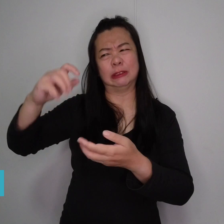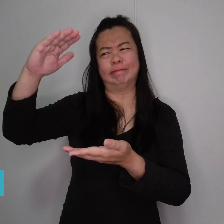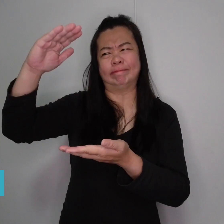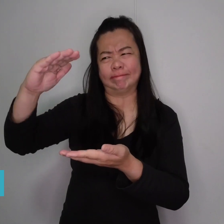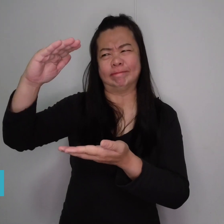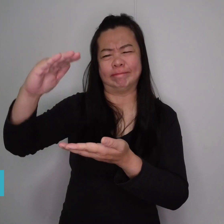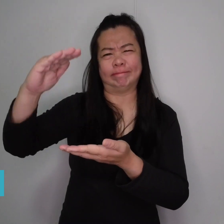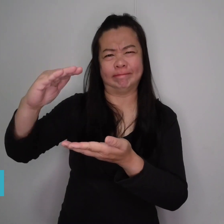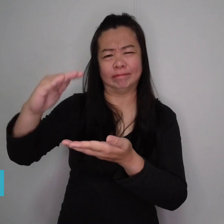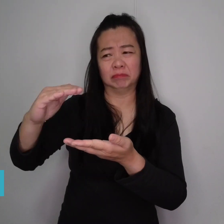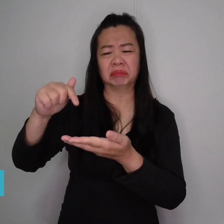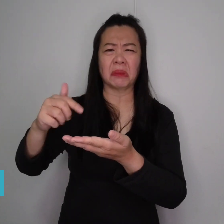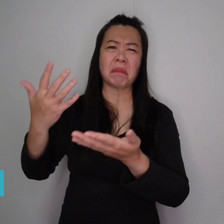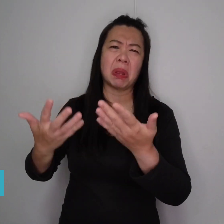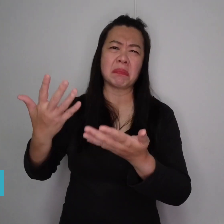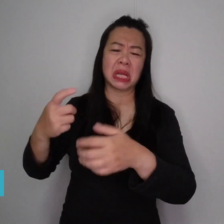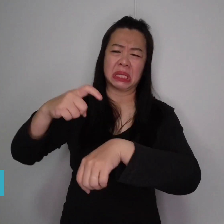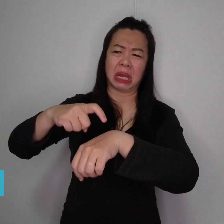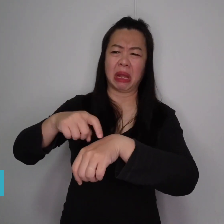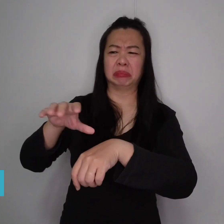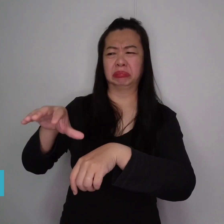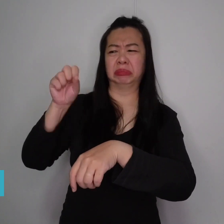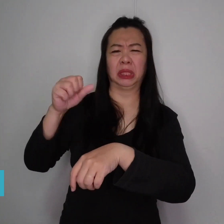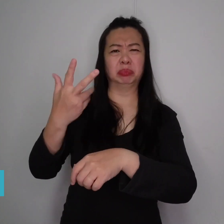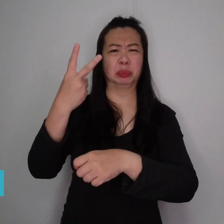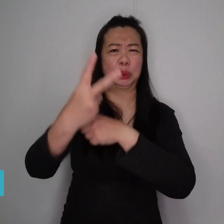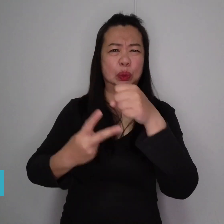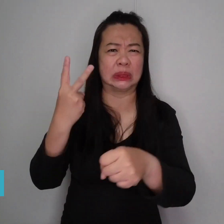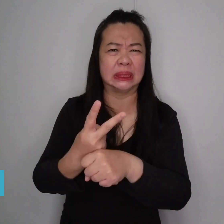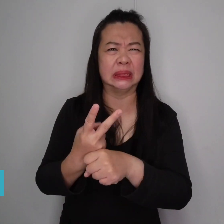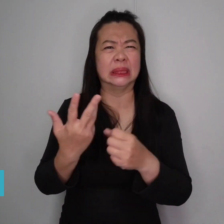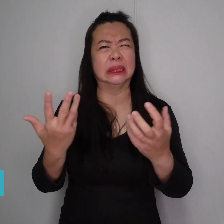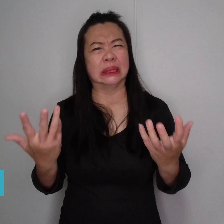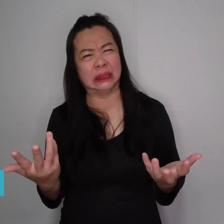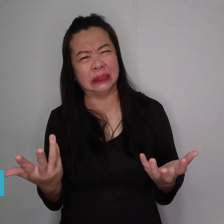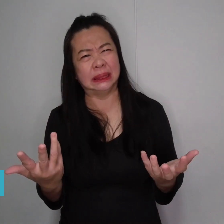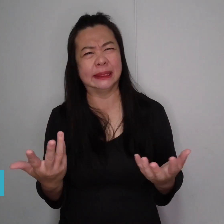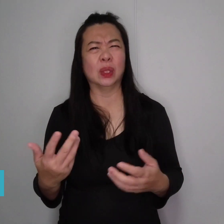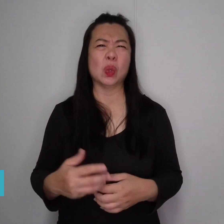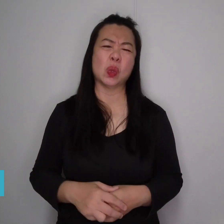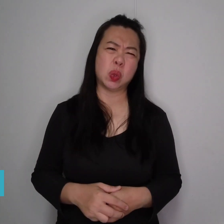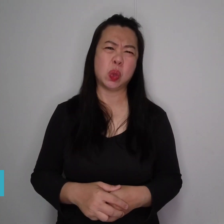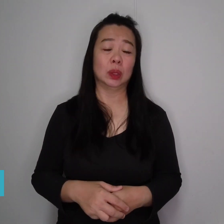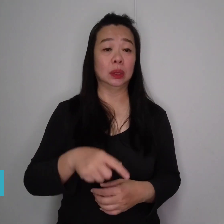in learning may take 2 years to make up. Teachers feel